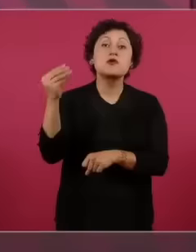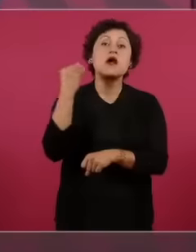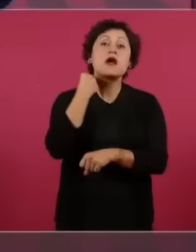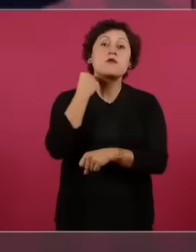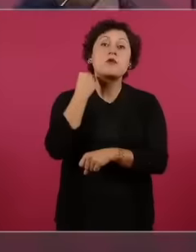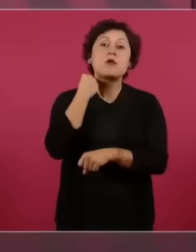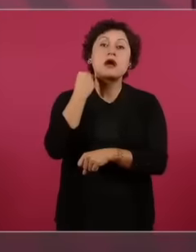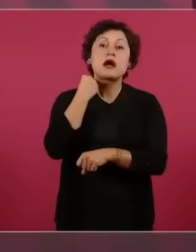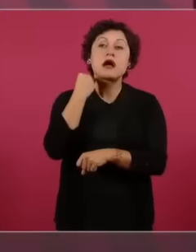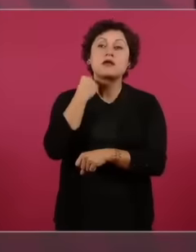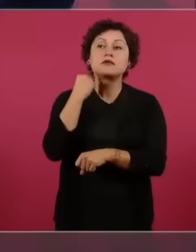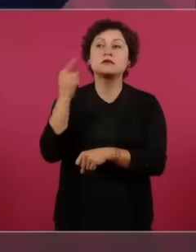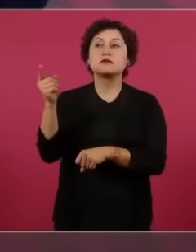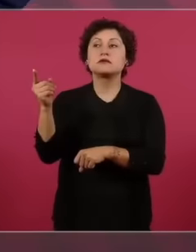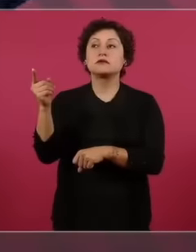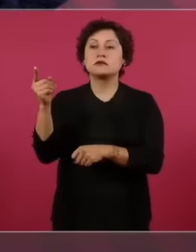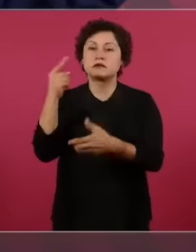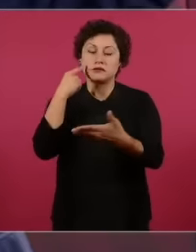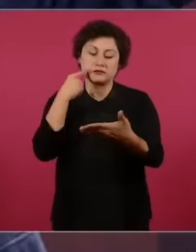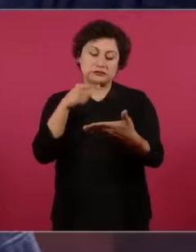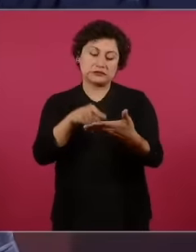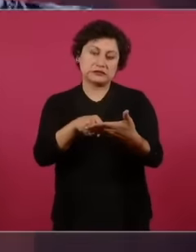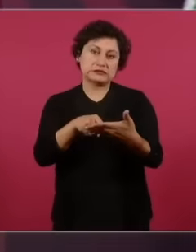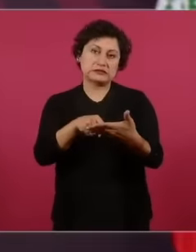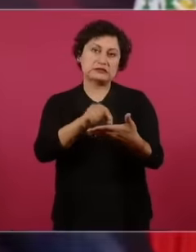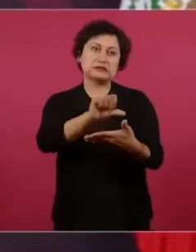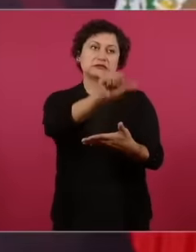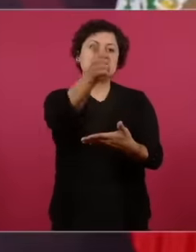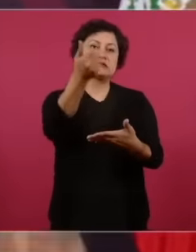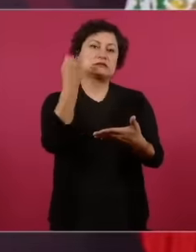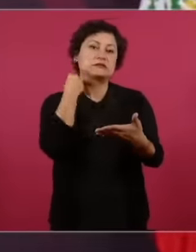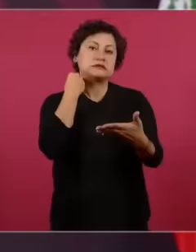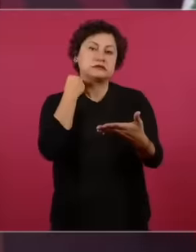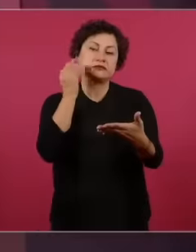handle this matter because they already know that another office has already settled with the